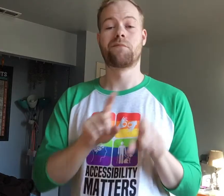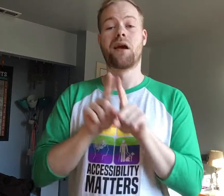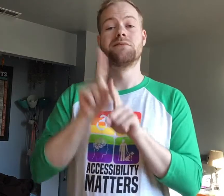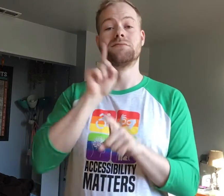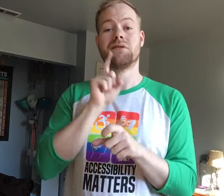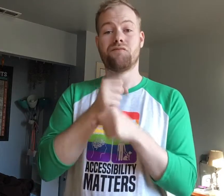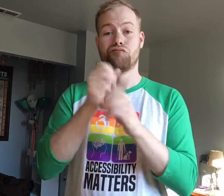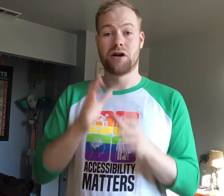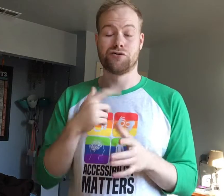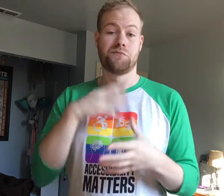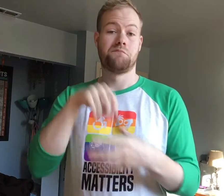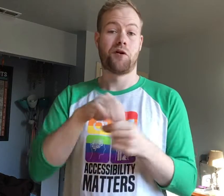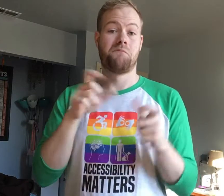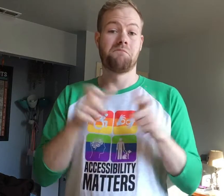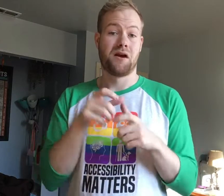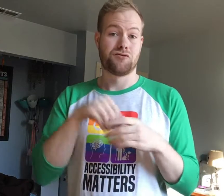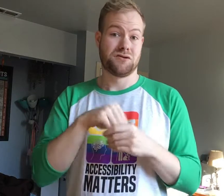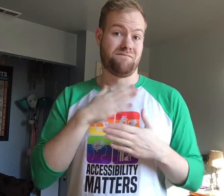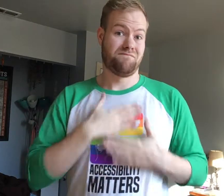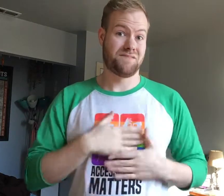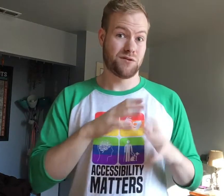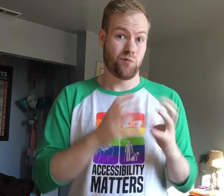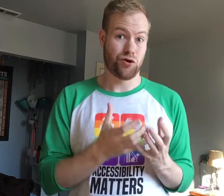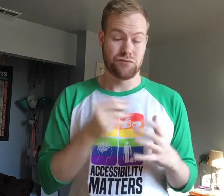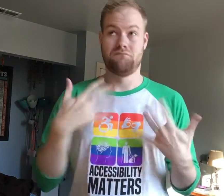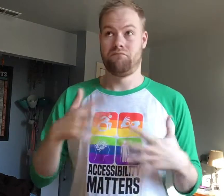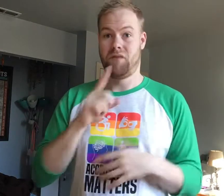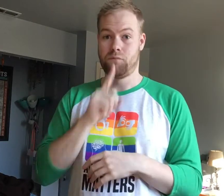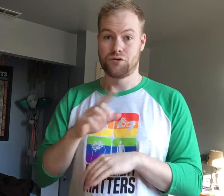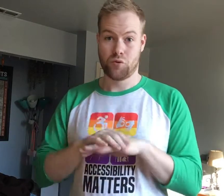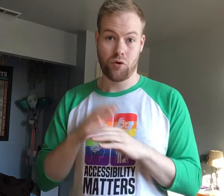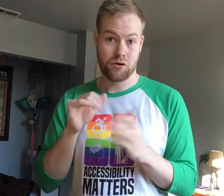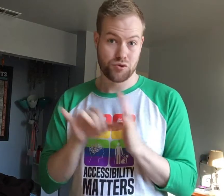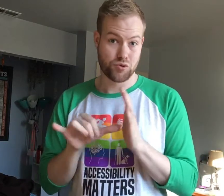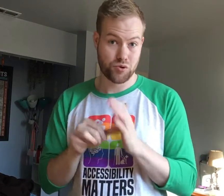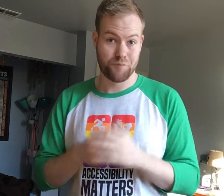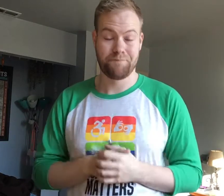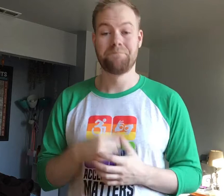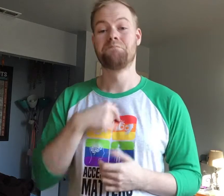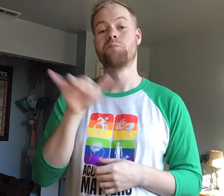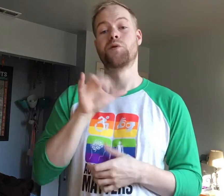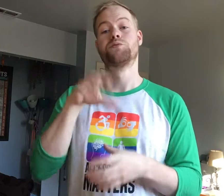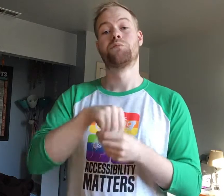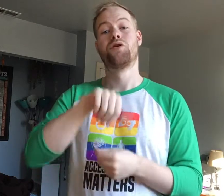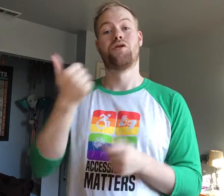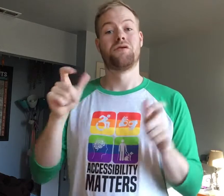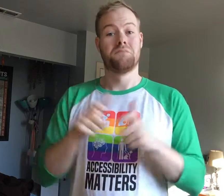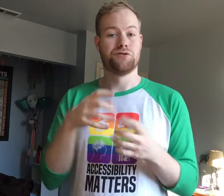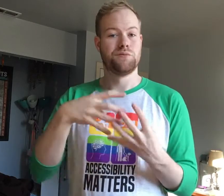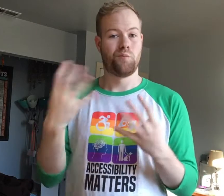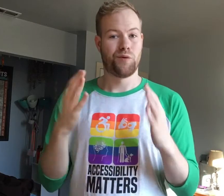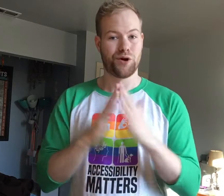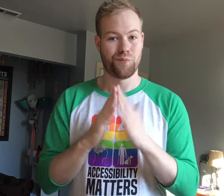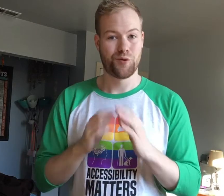As a deaf creator, I’m part of a minority in the physical world and very much so on YouTube. I’m also part of another minority - the queer community.